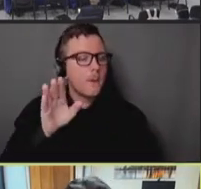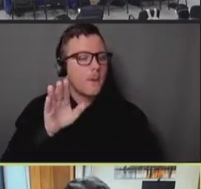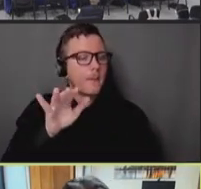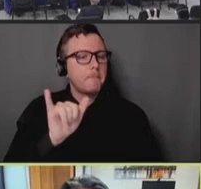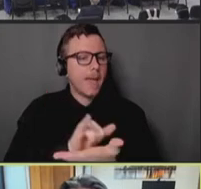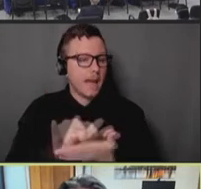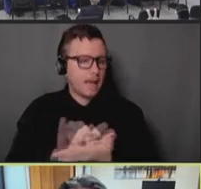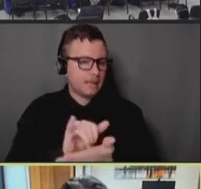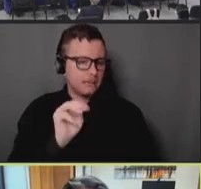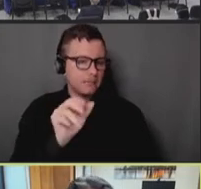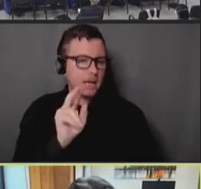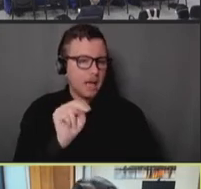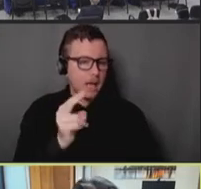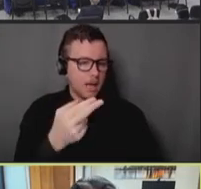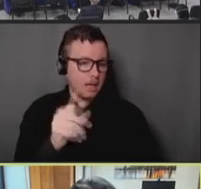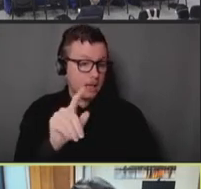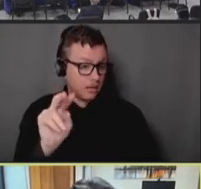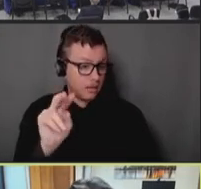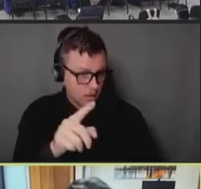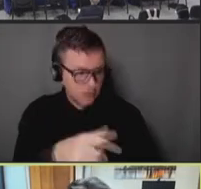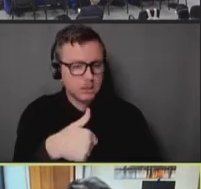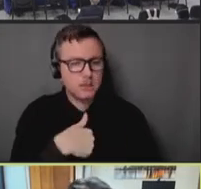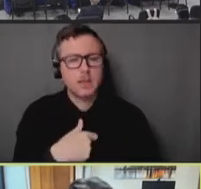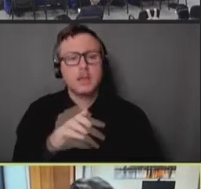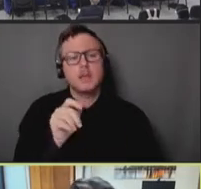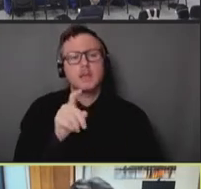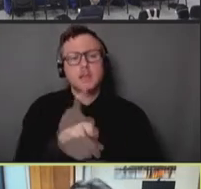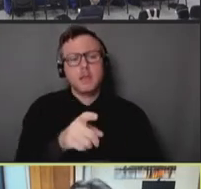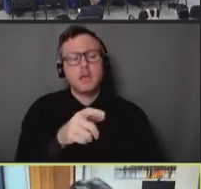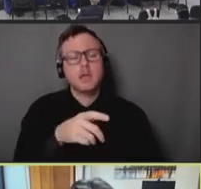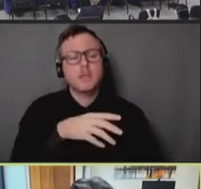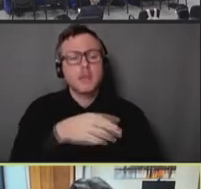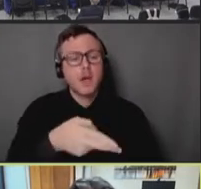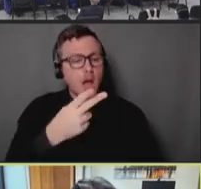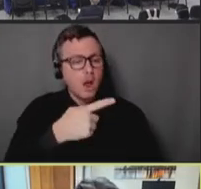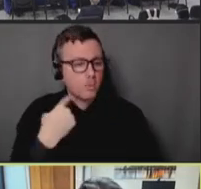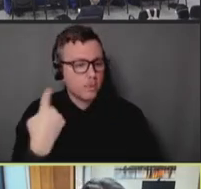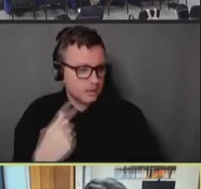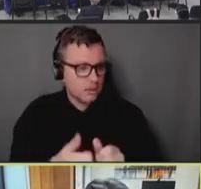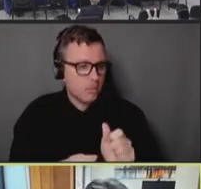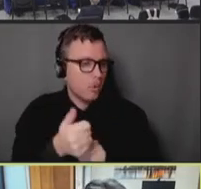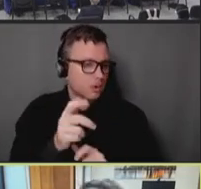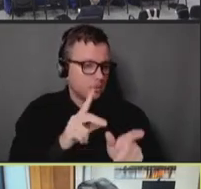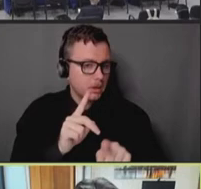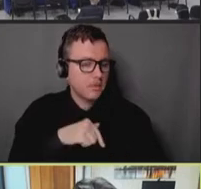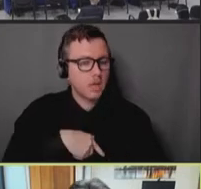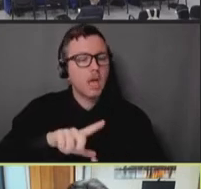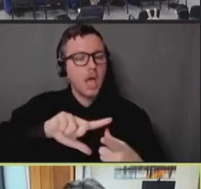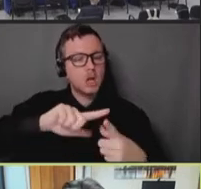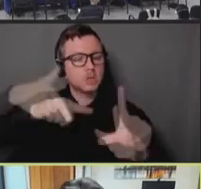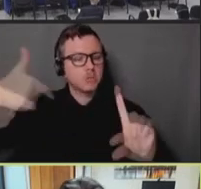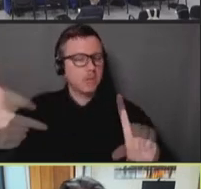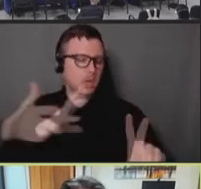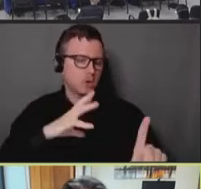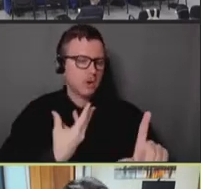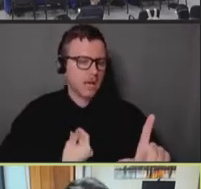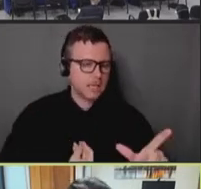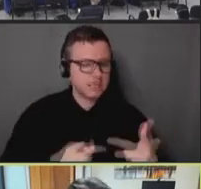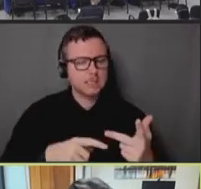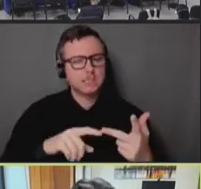majority of the at risk population lives, the majority of the LGBQ, trans, and gay population